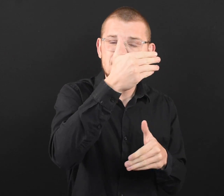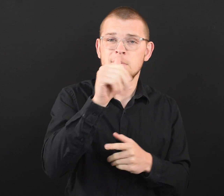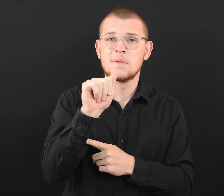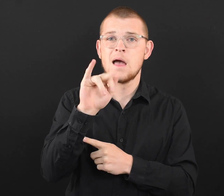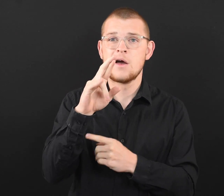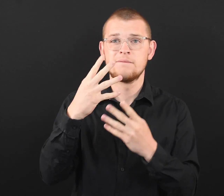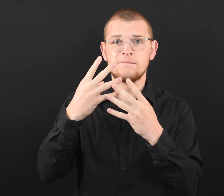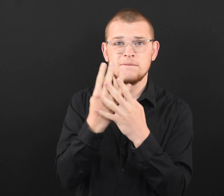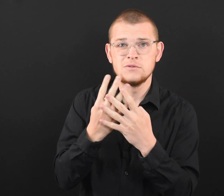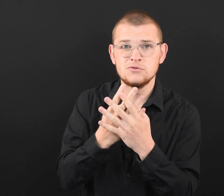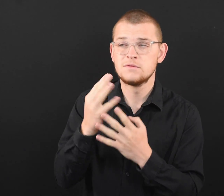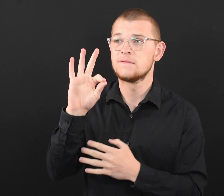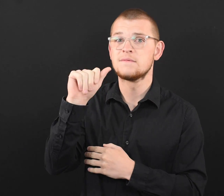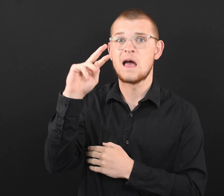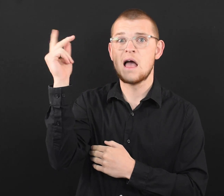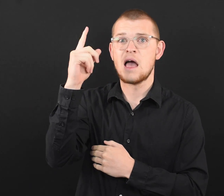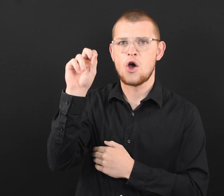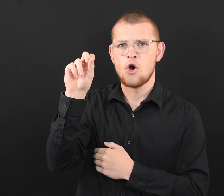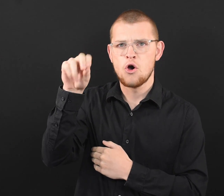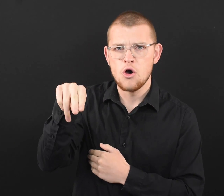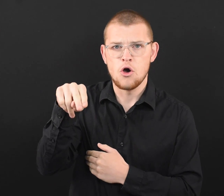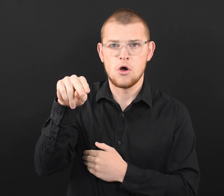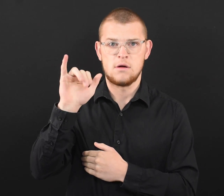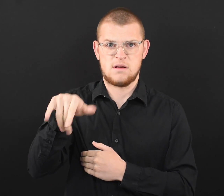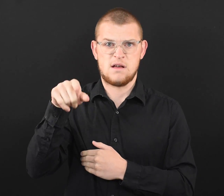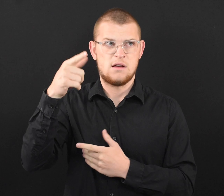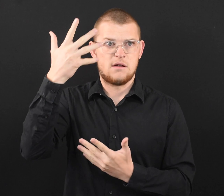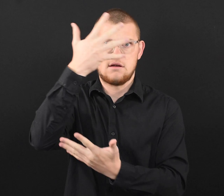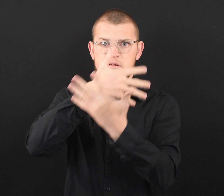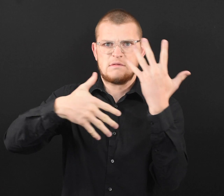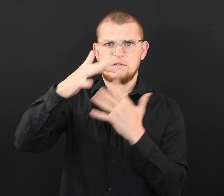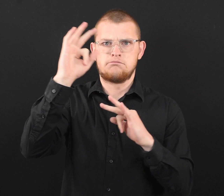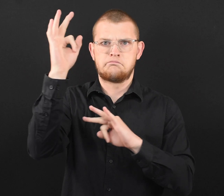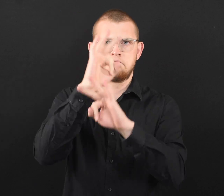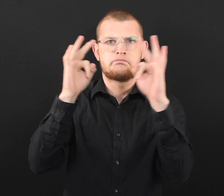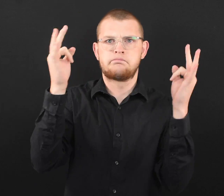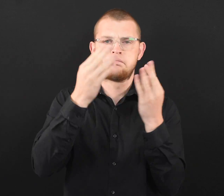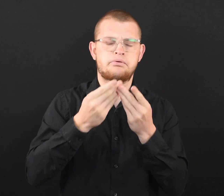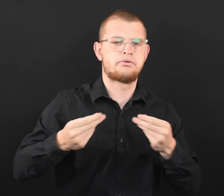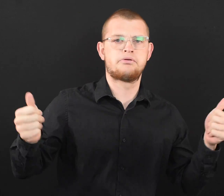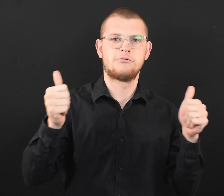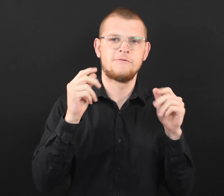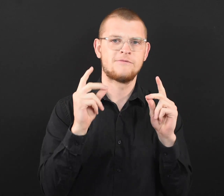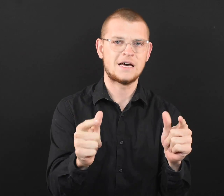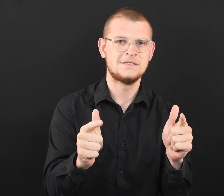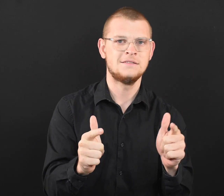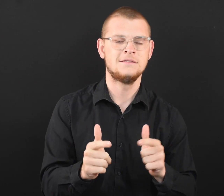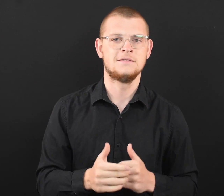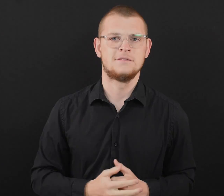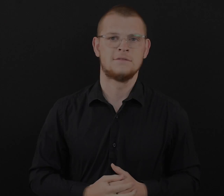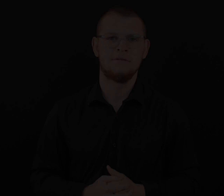use air filters, and turn on fans) to help clear out virus particles in your home faster.